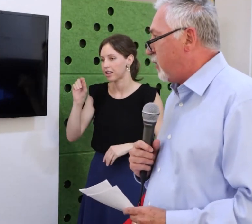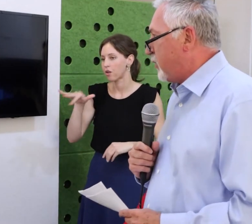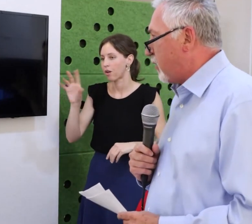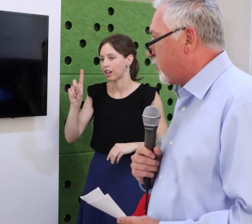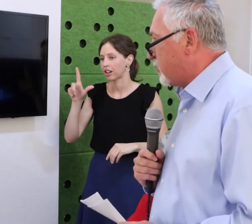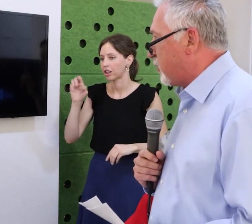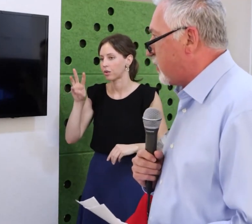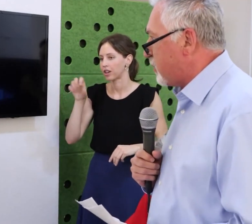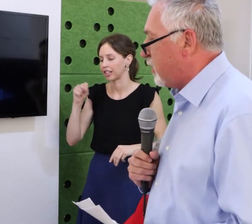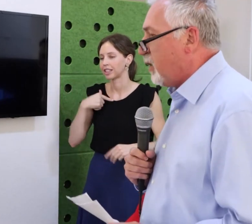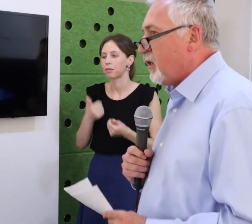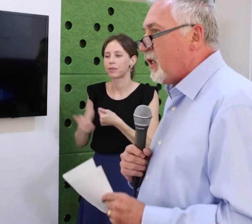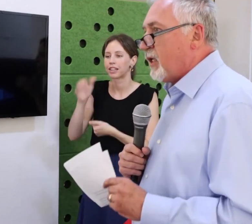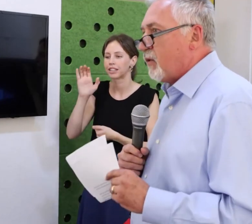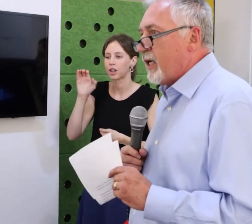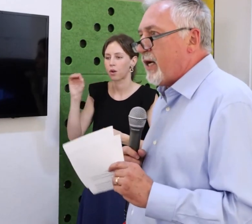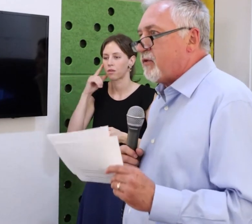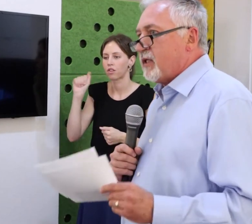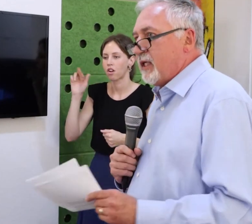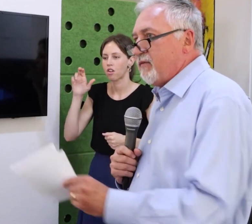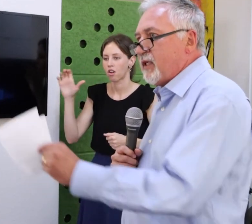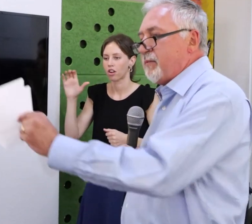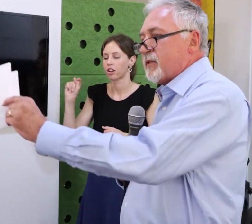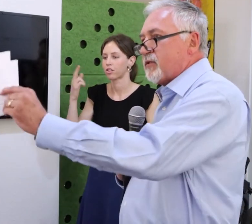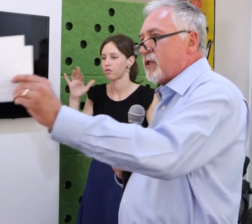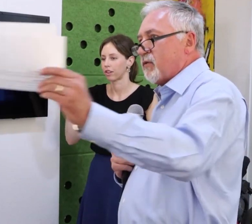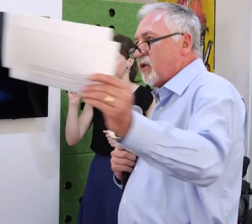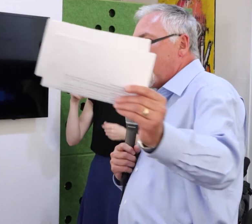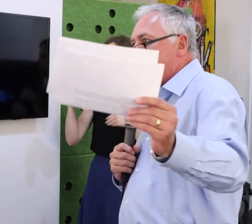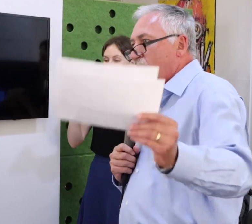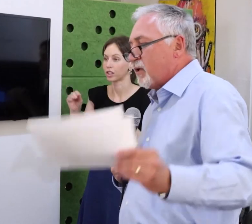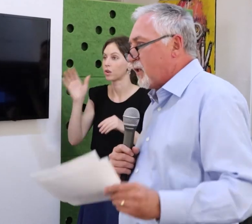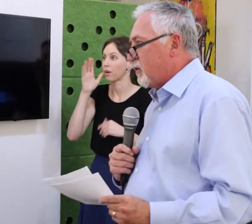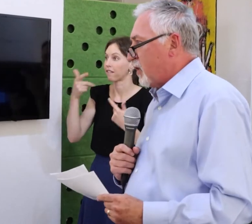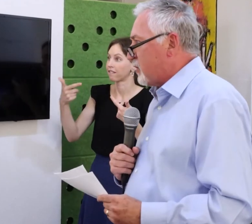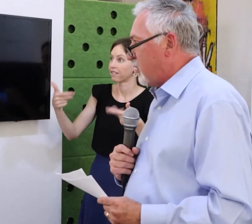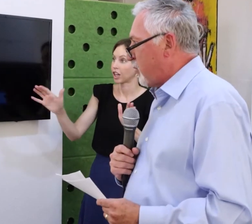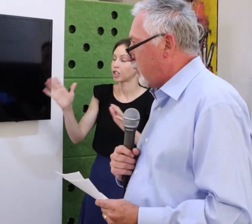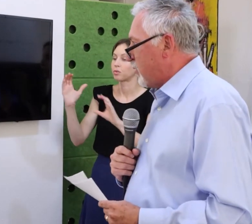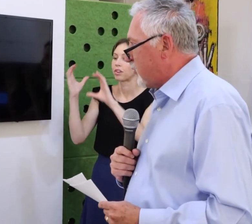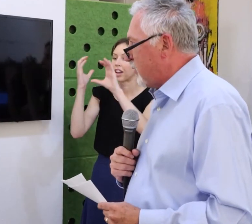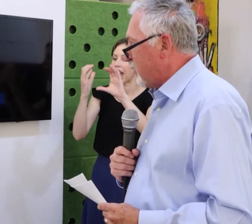the foot soldiers that are carrying on today. So Lloyd is going to introduce his first award.